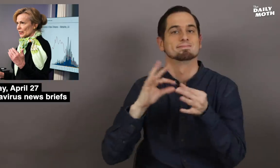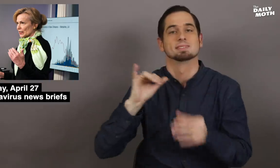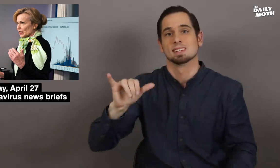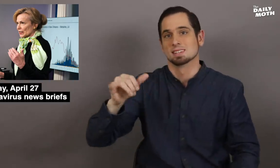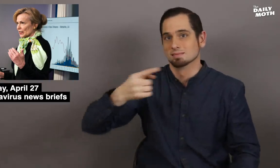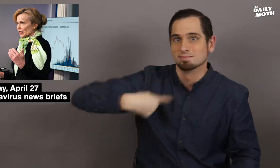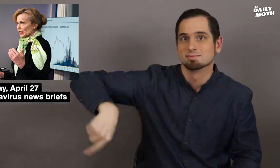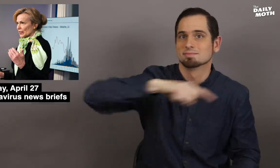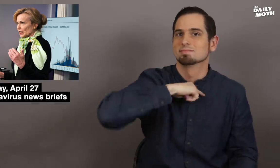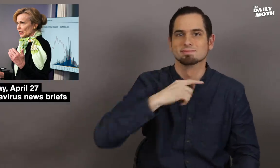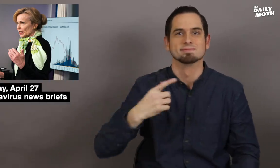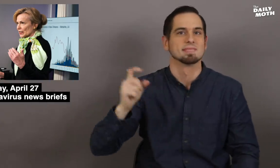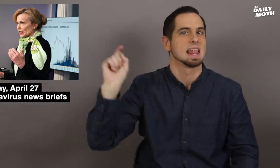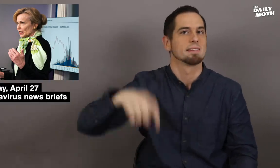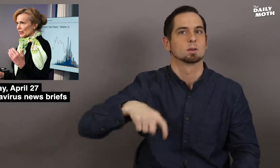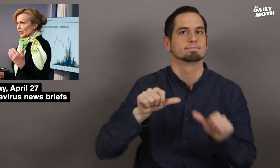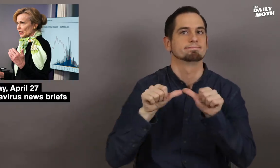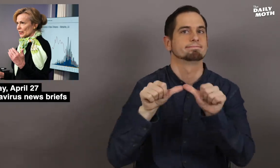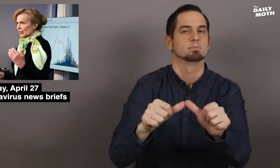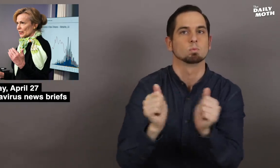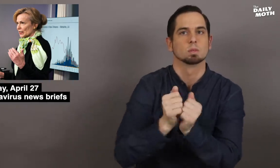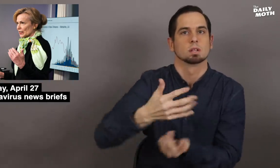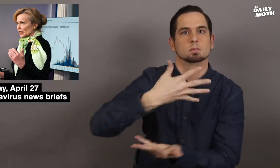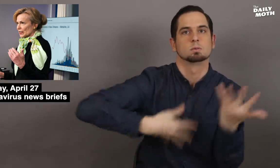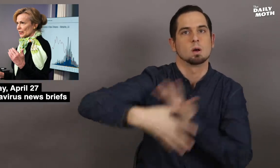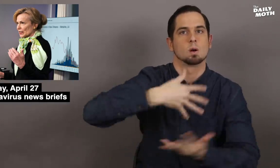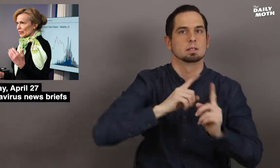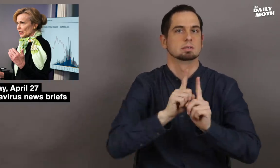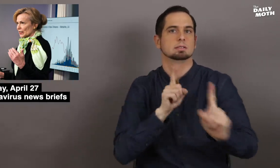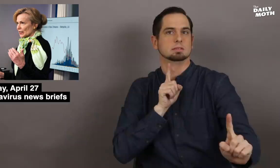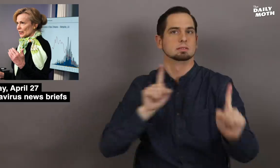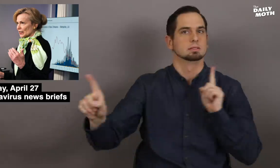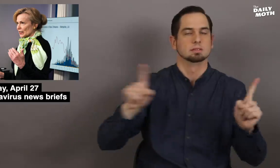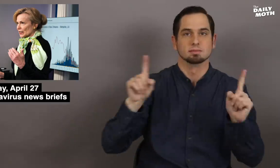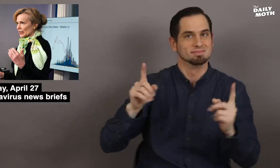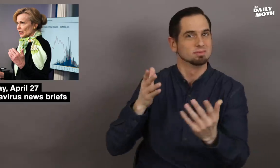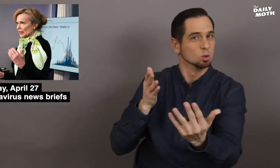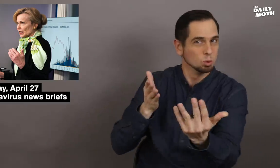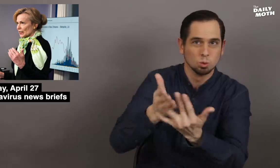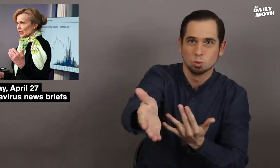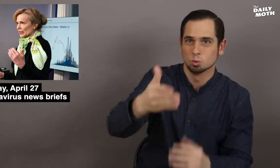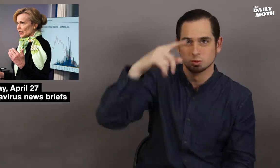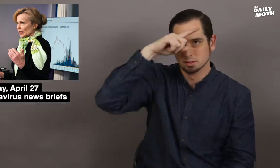said we will have to keep up with social distancing through